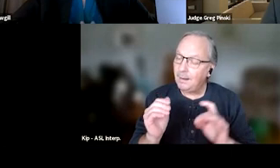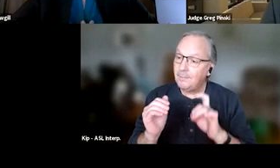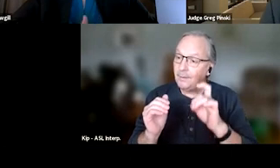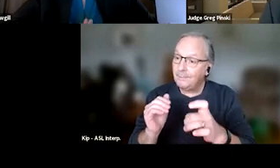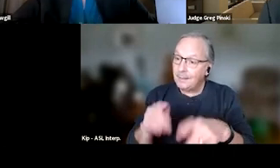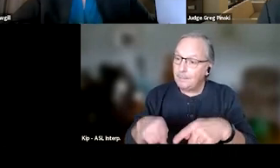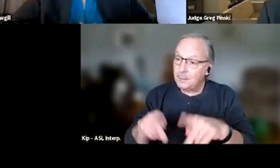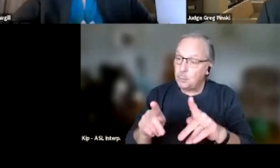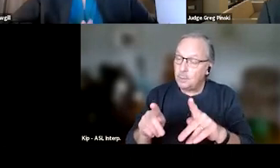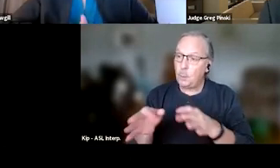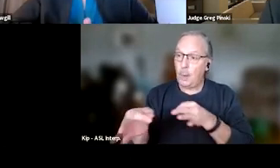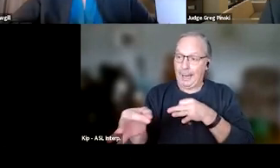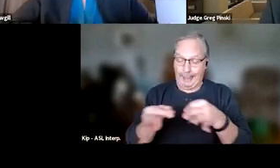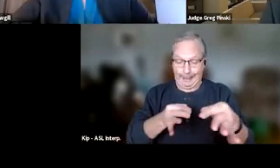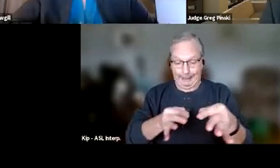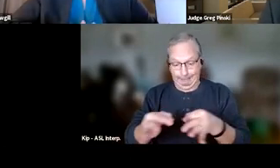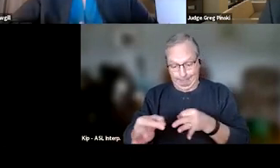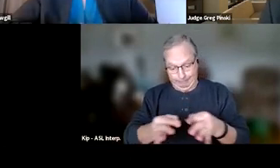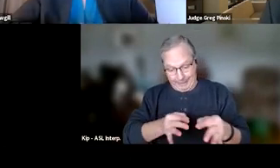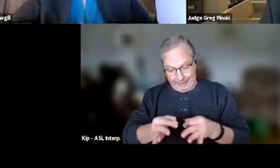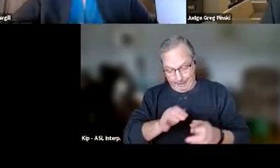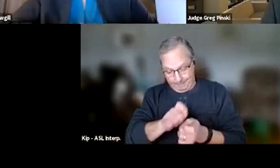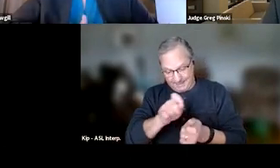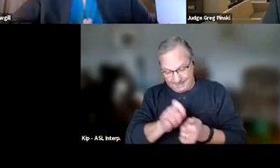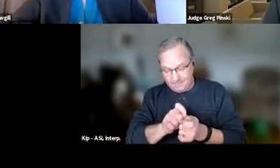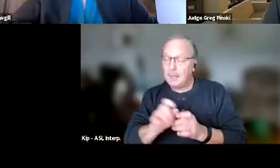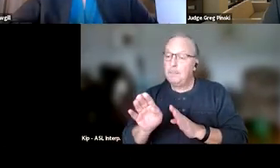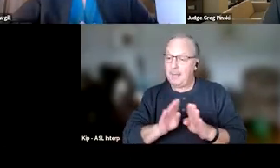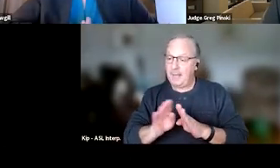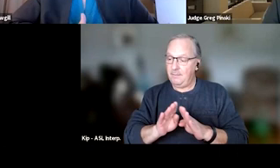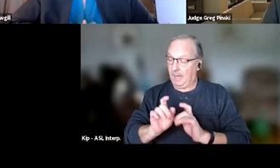to explain the particular behavior, they're given that opportunity in court